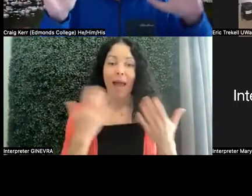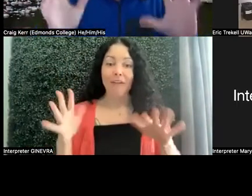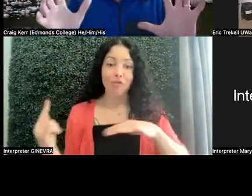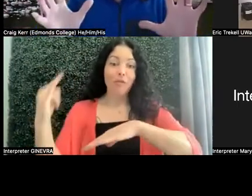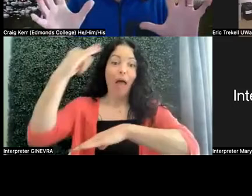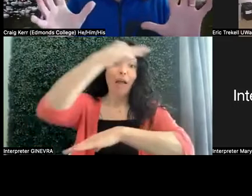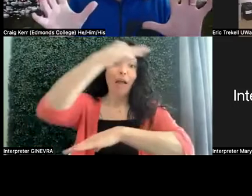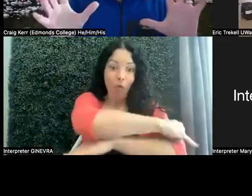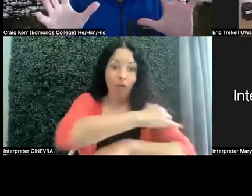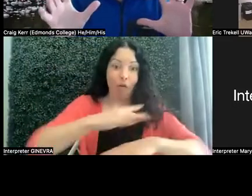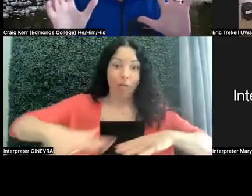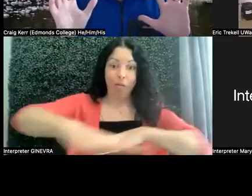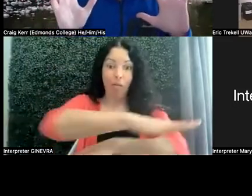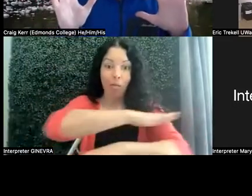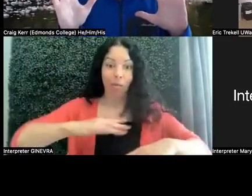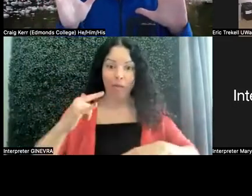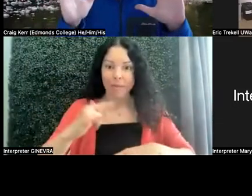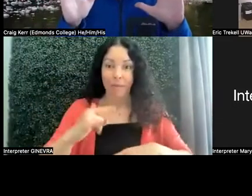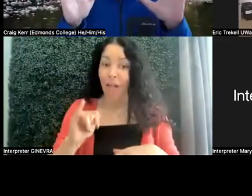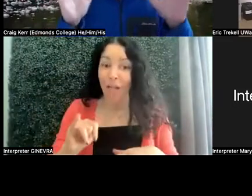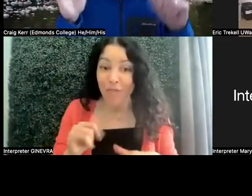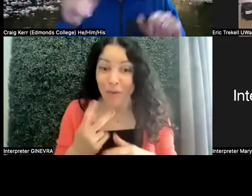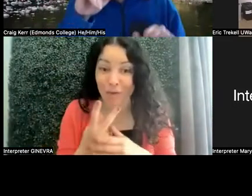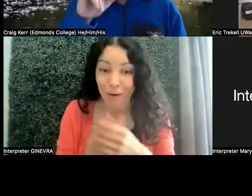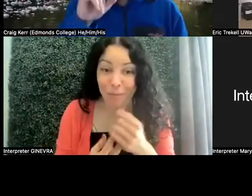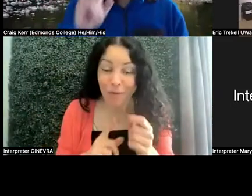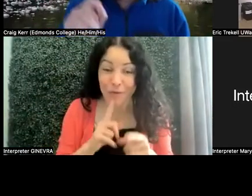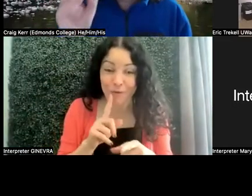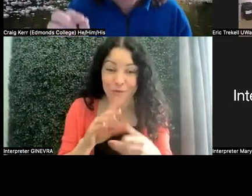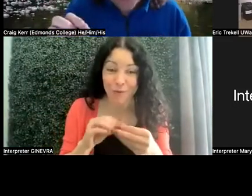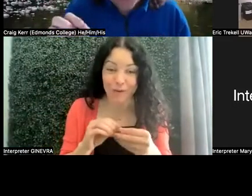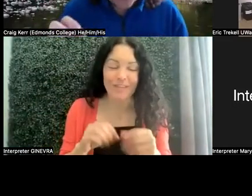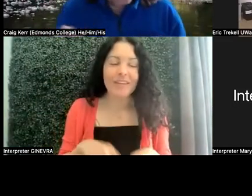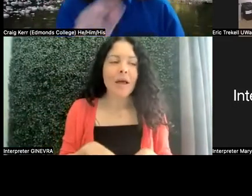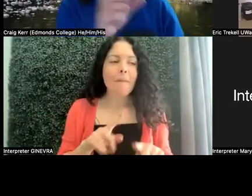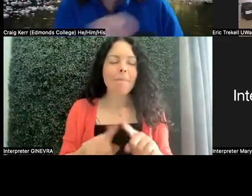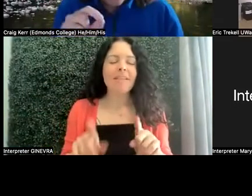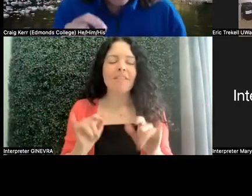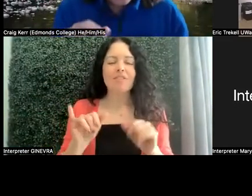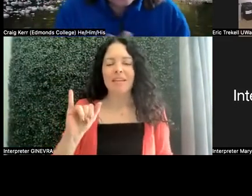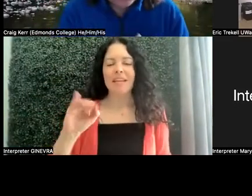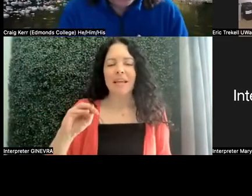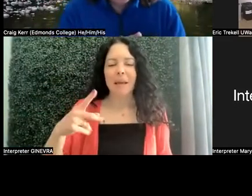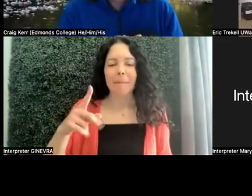But there are what's called implicit bias in all of us.